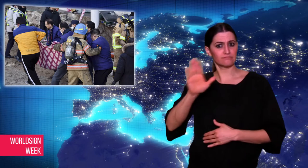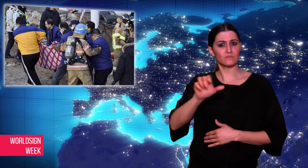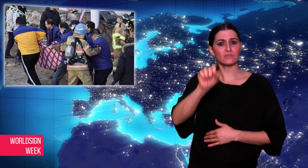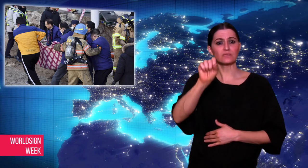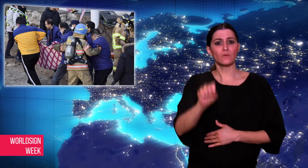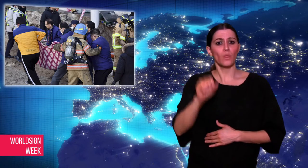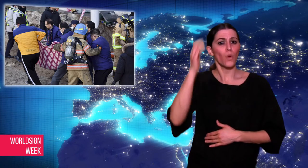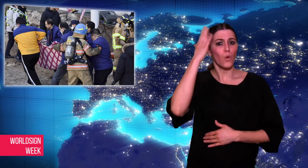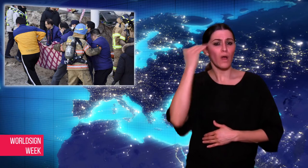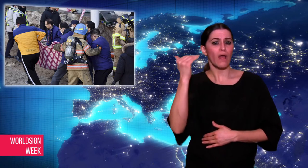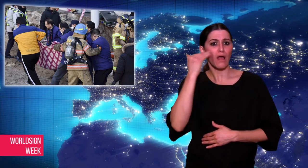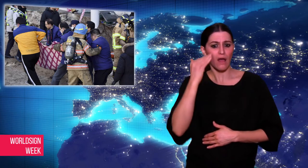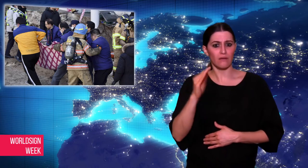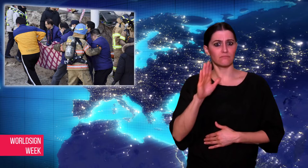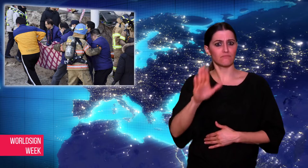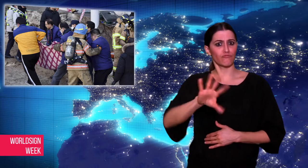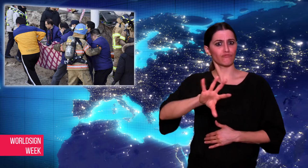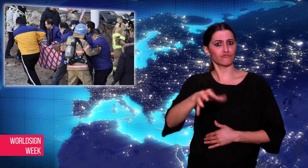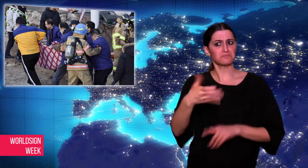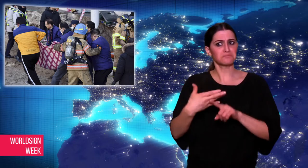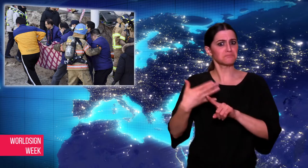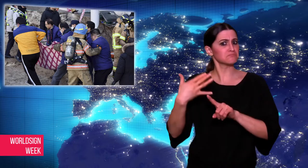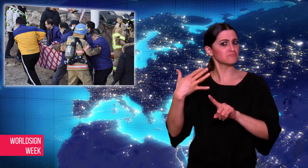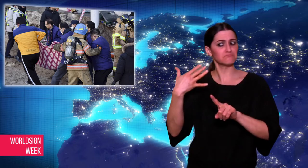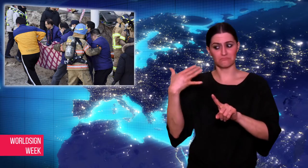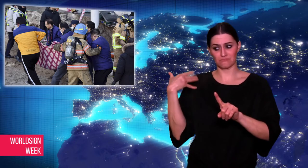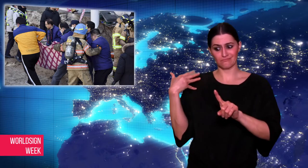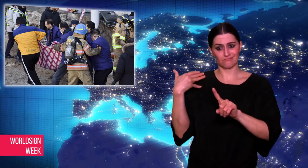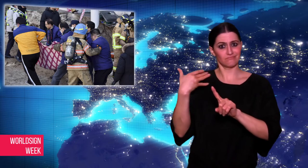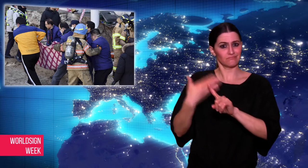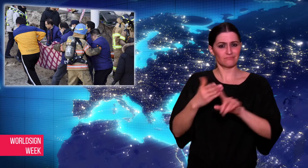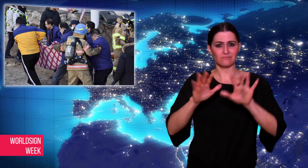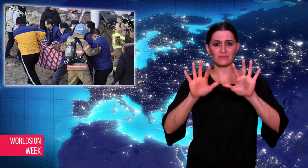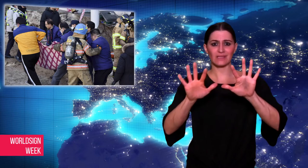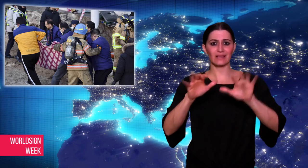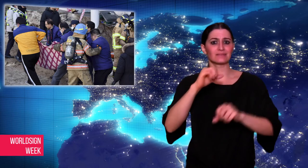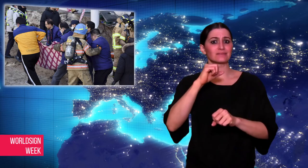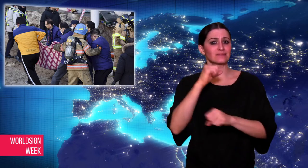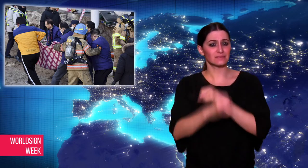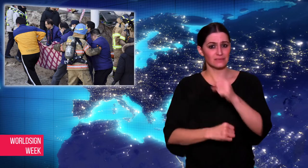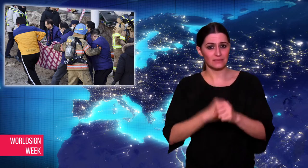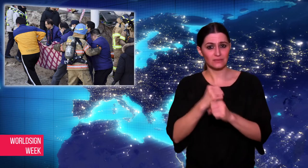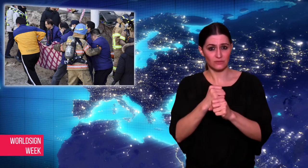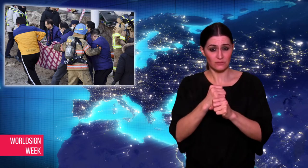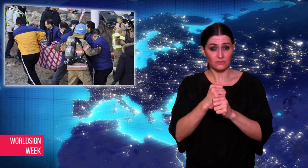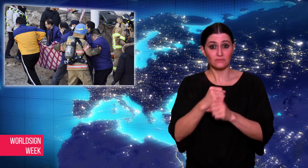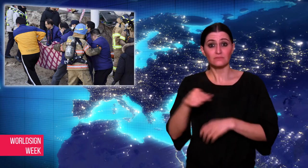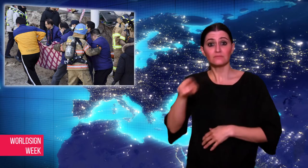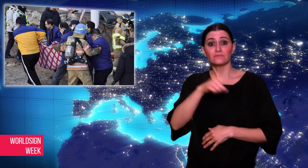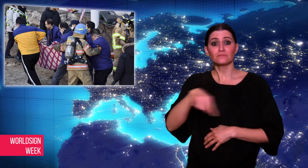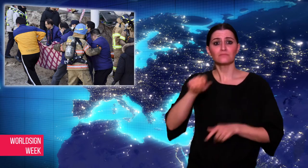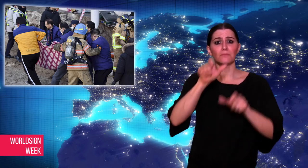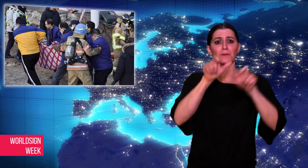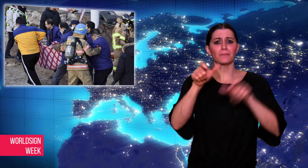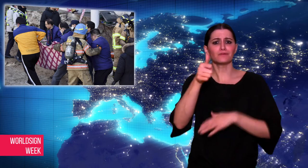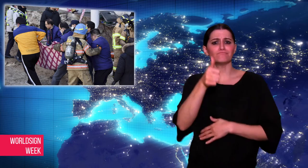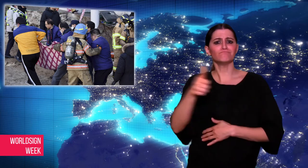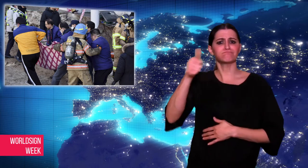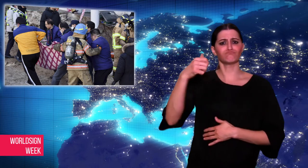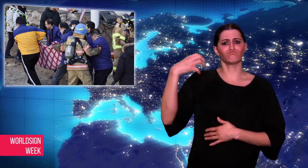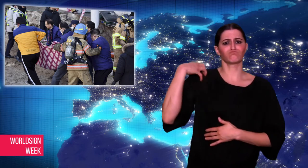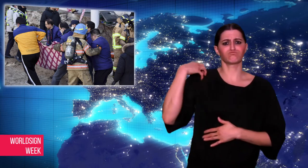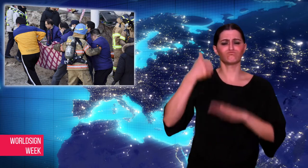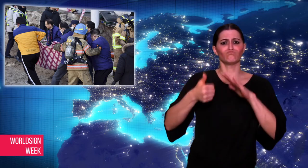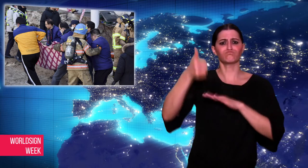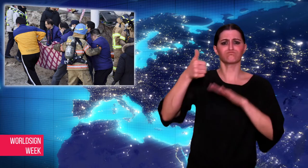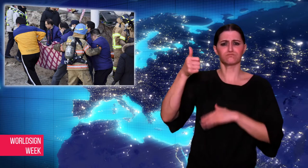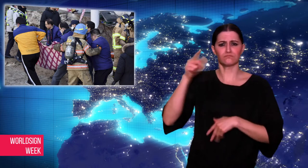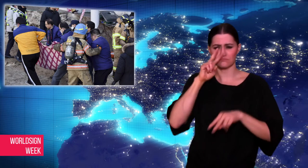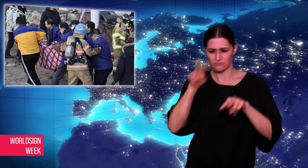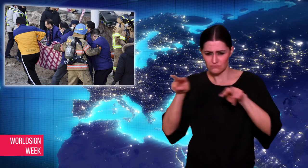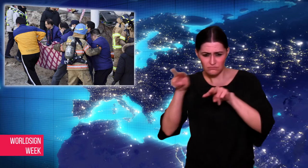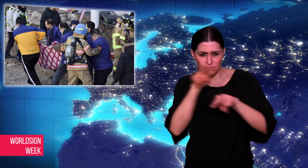electrical system in the emergency room